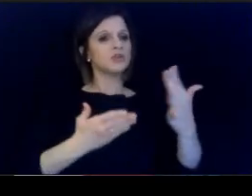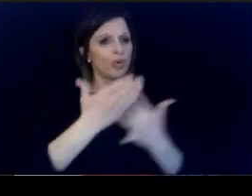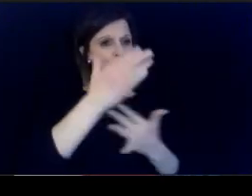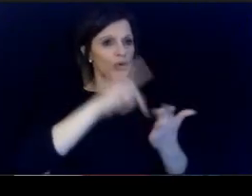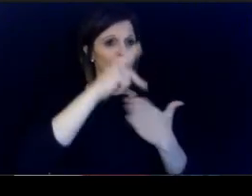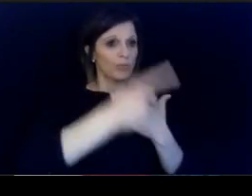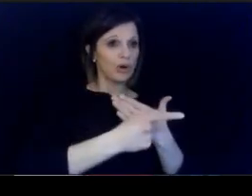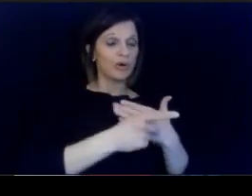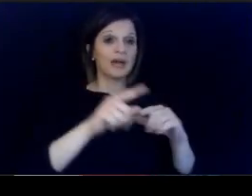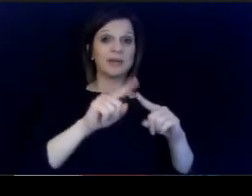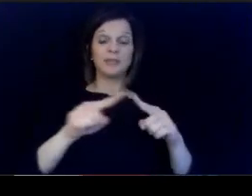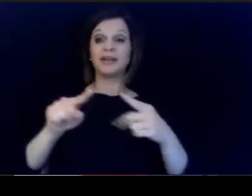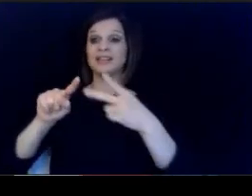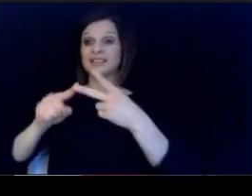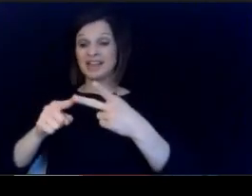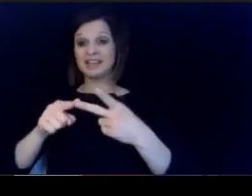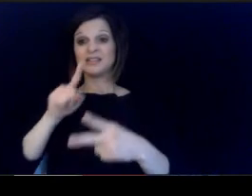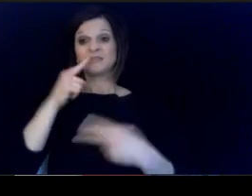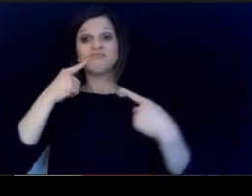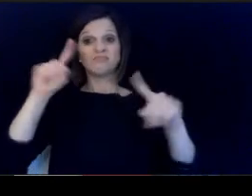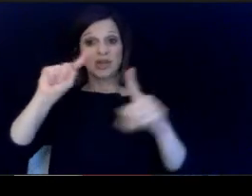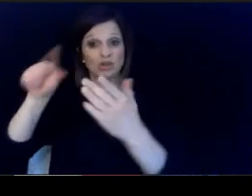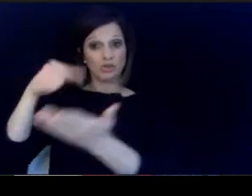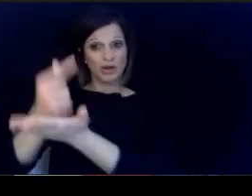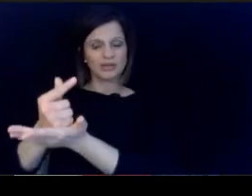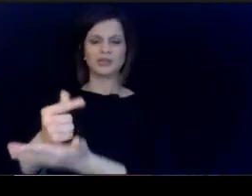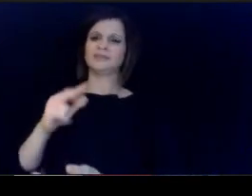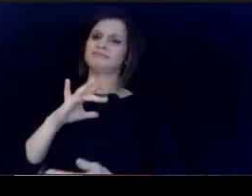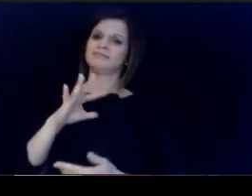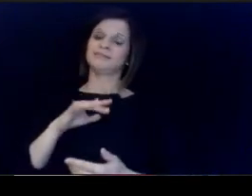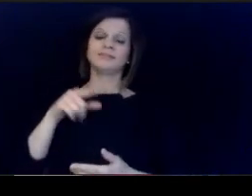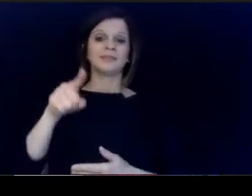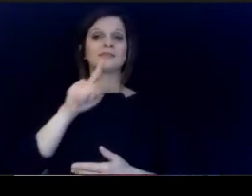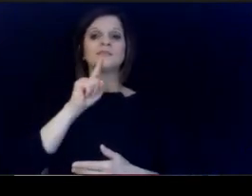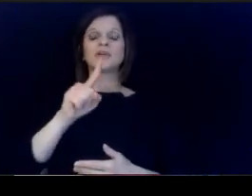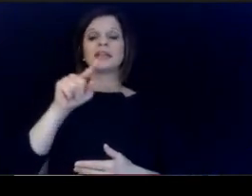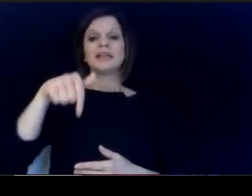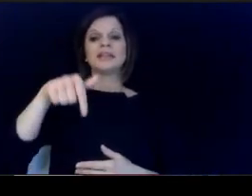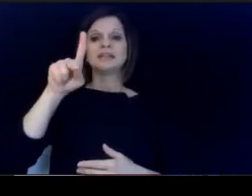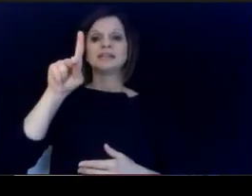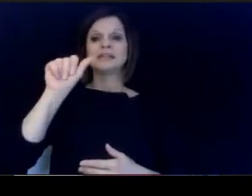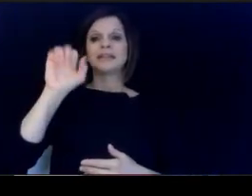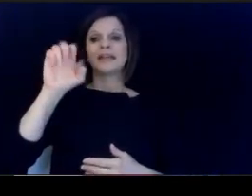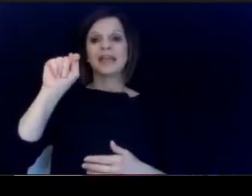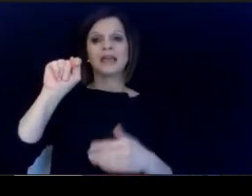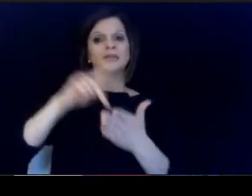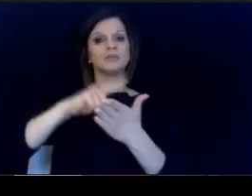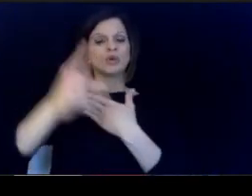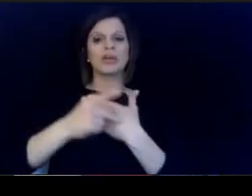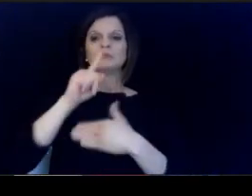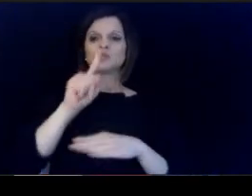through the program. And I really believe that this Kate program is a huge game changer and certainly want to thank our.